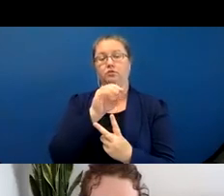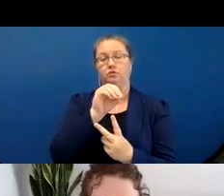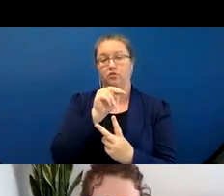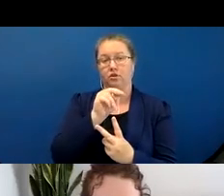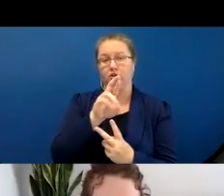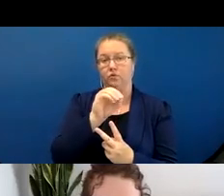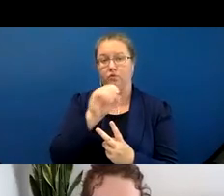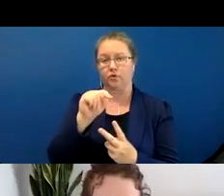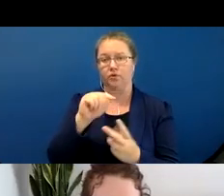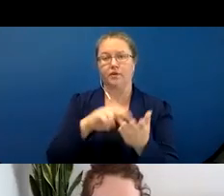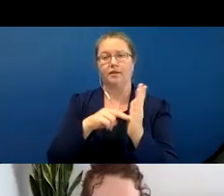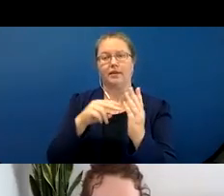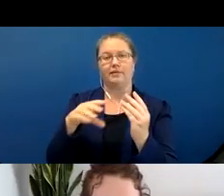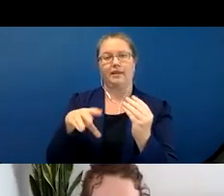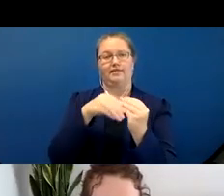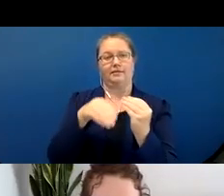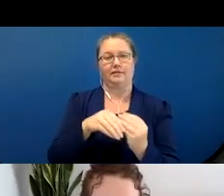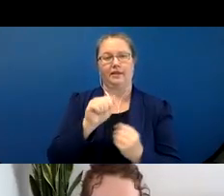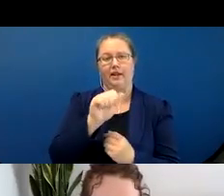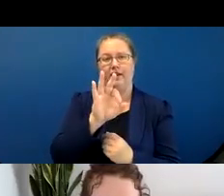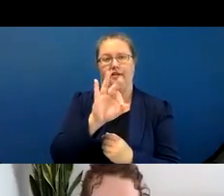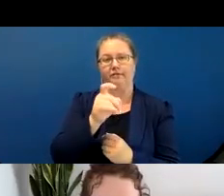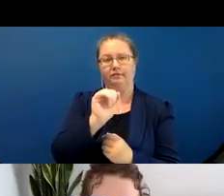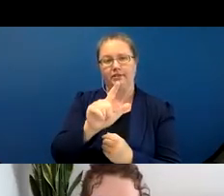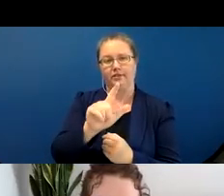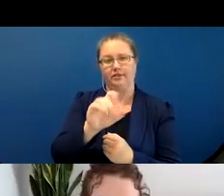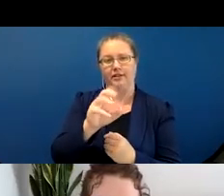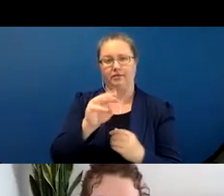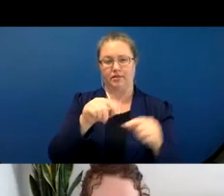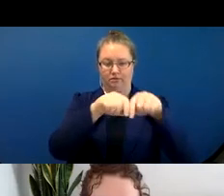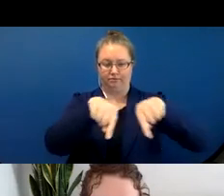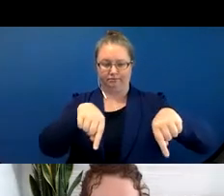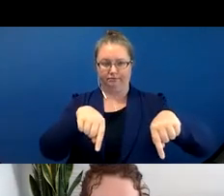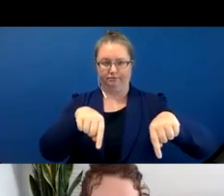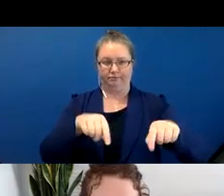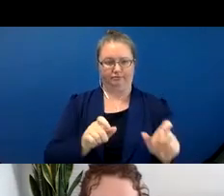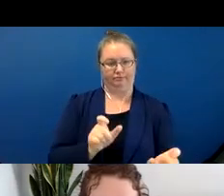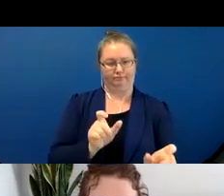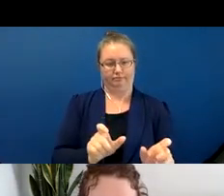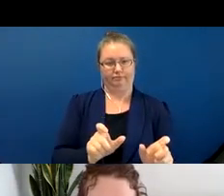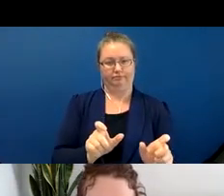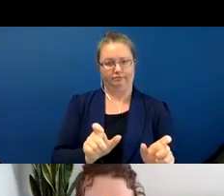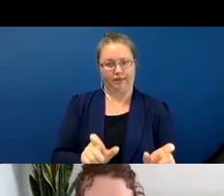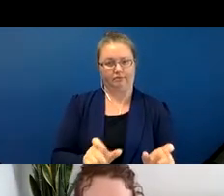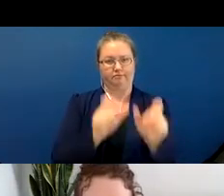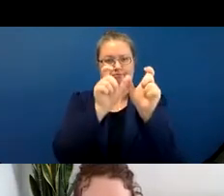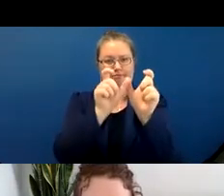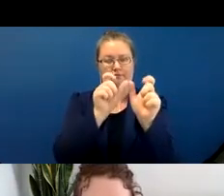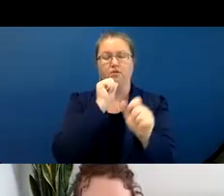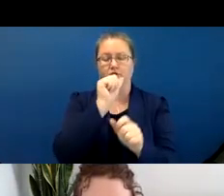element or affixal type of classifiers. So what that basically means is some kind of